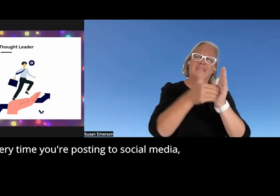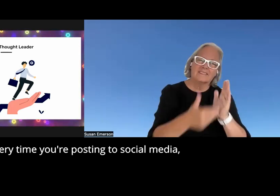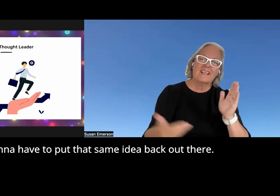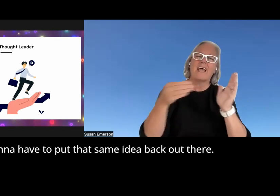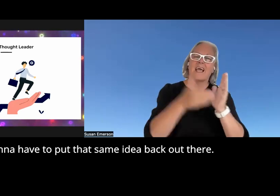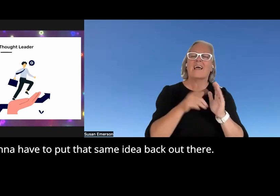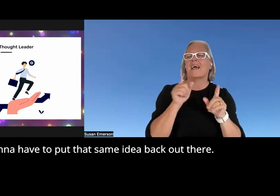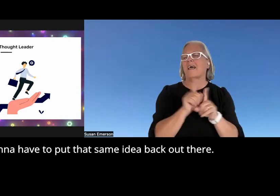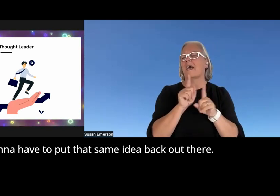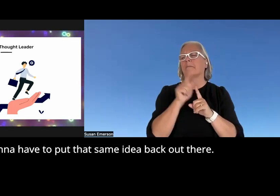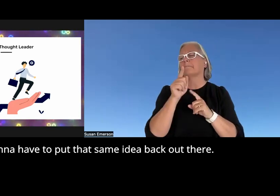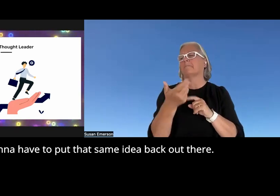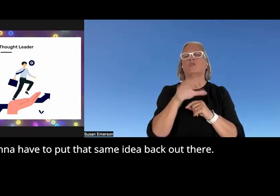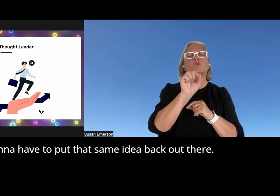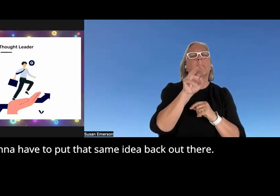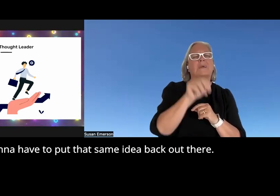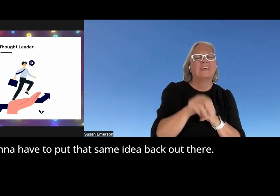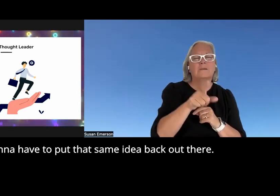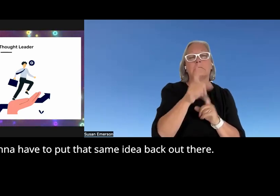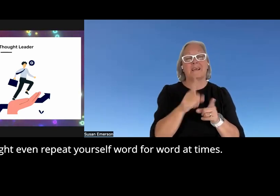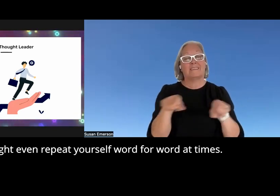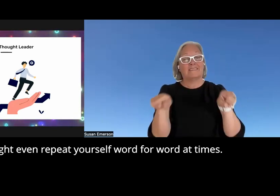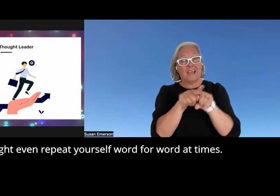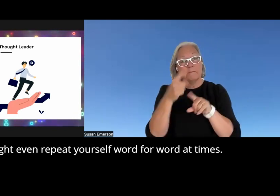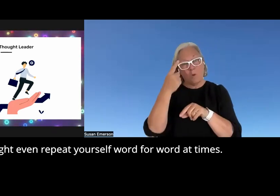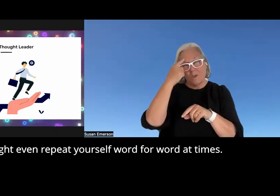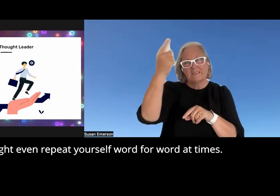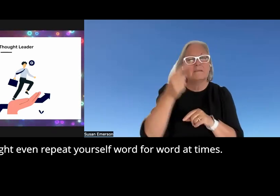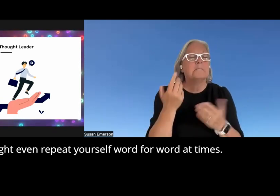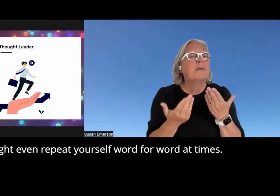media you're going to have to put that same idea back out there and you might even repeat yourself